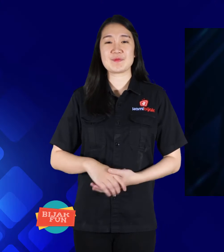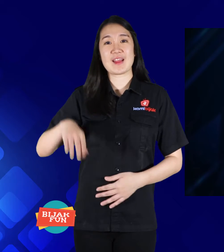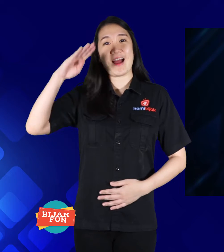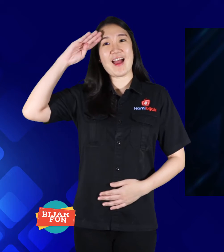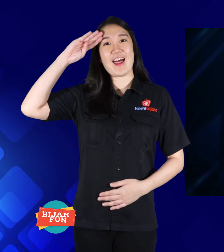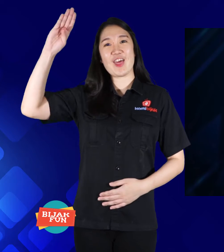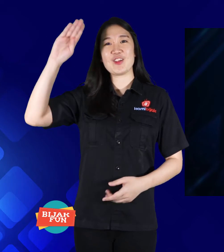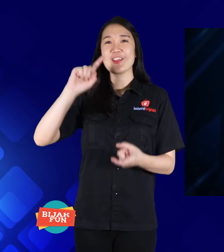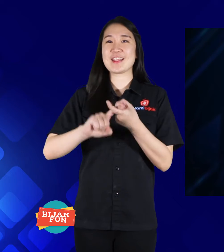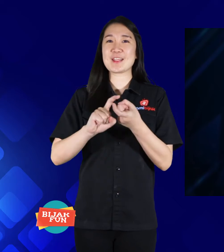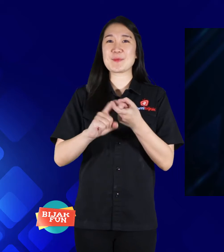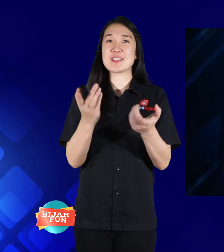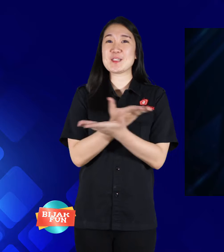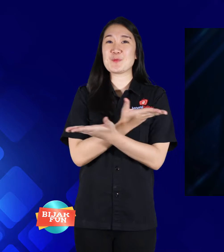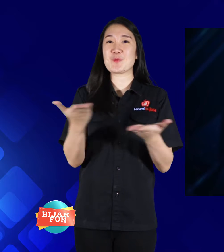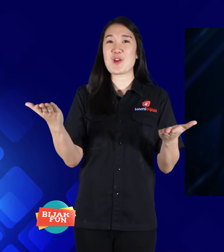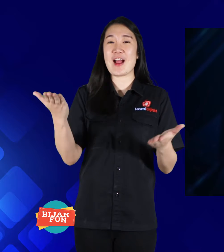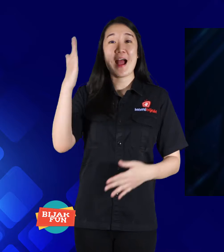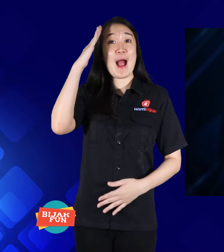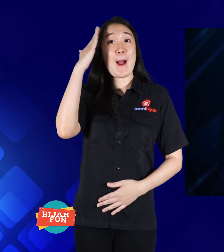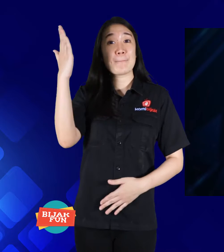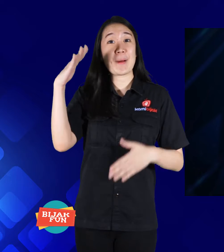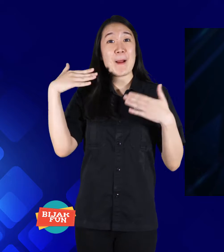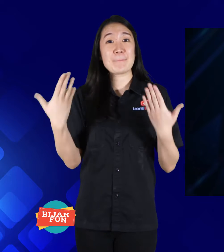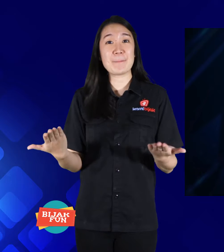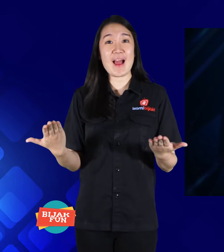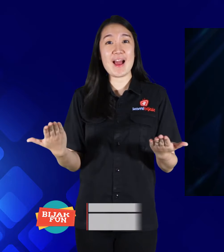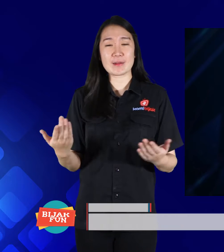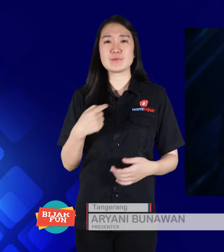Hello all friends, how are you?